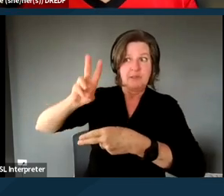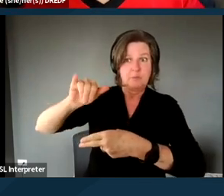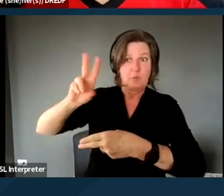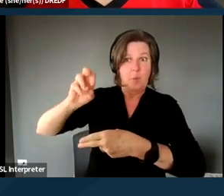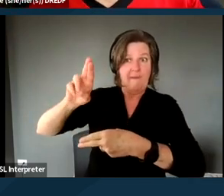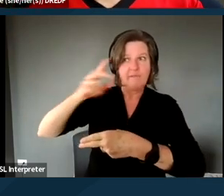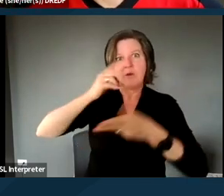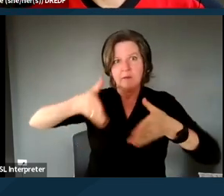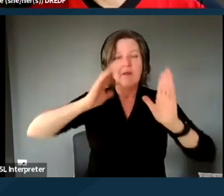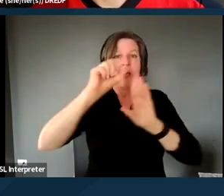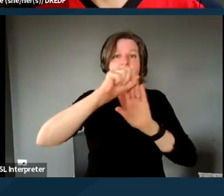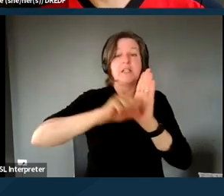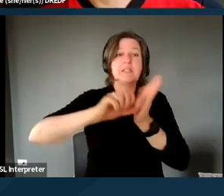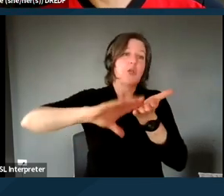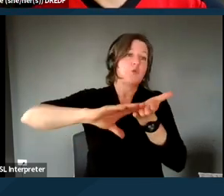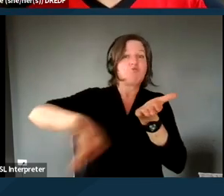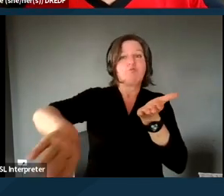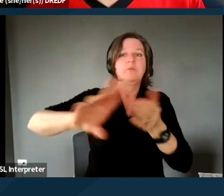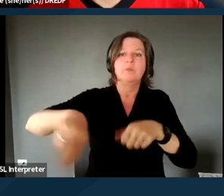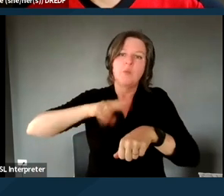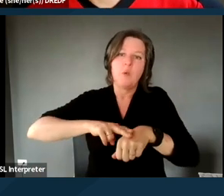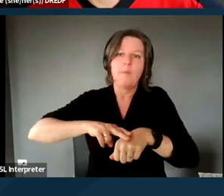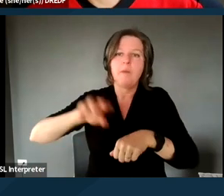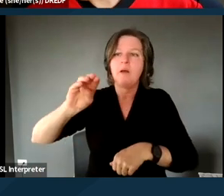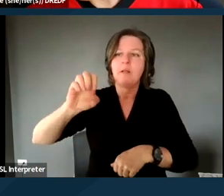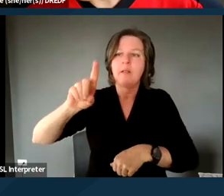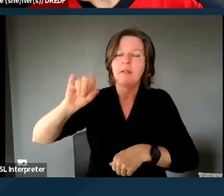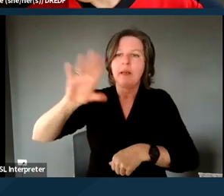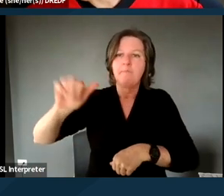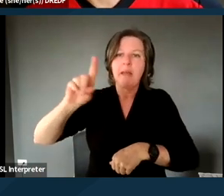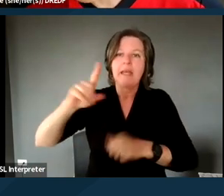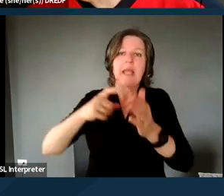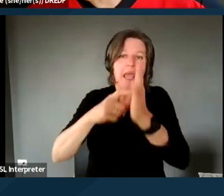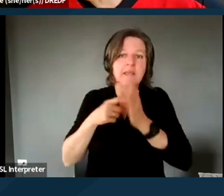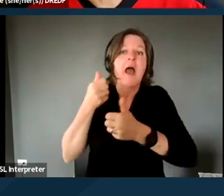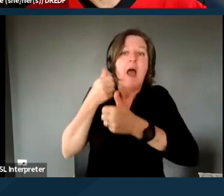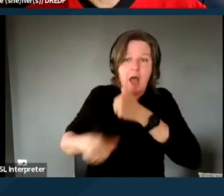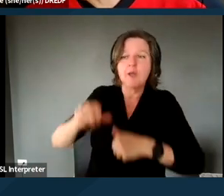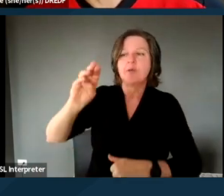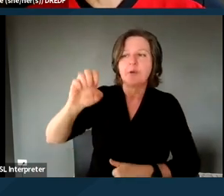the normal Medicaid requirements under the Medicaid Act, and the Medicaid Act sets up the rules